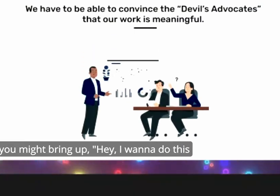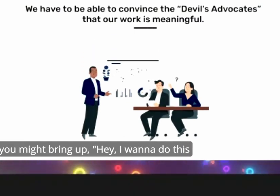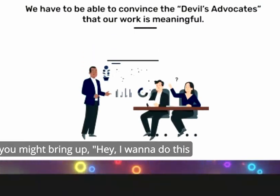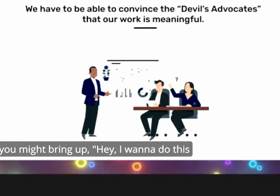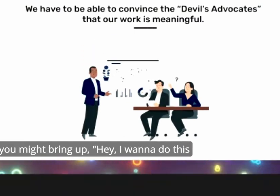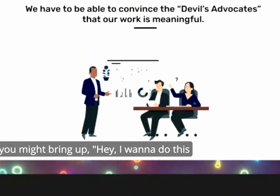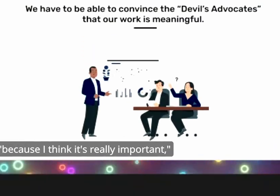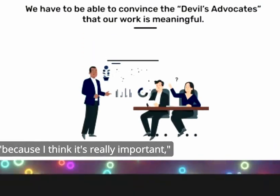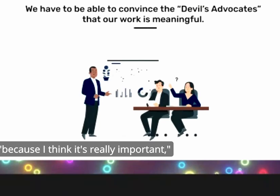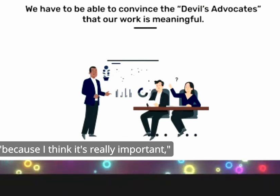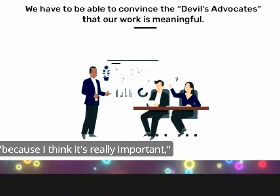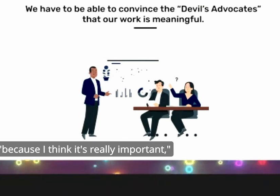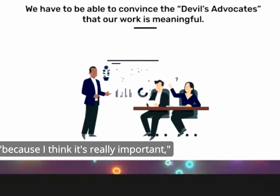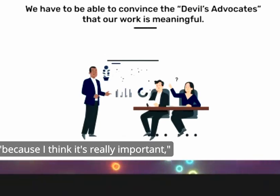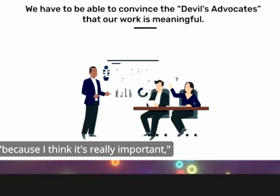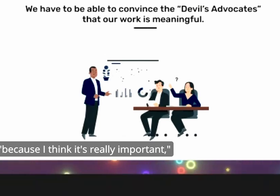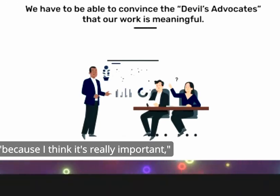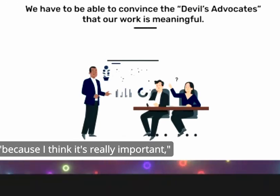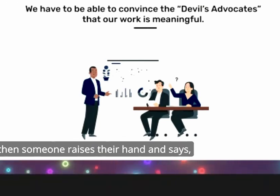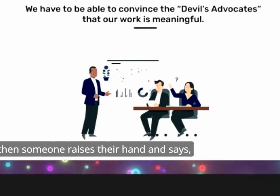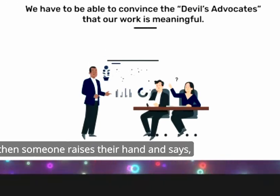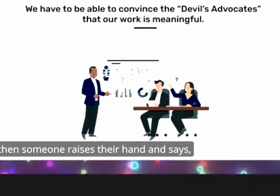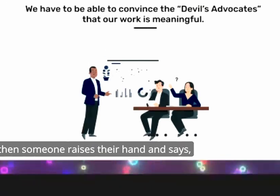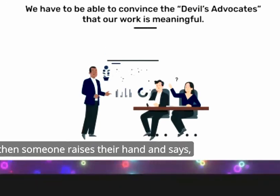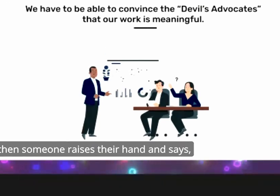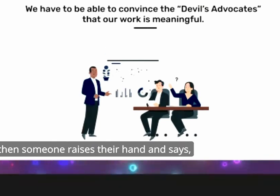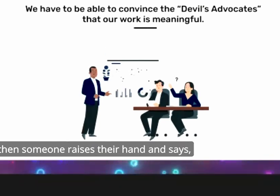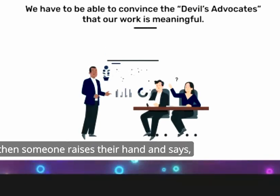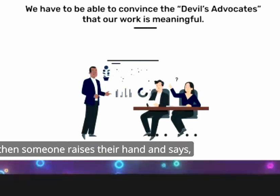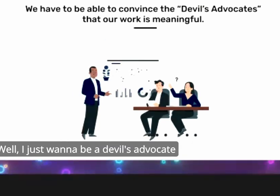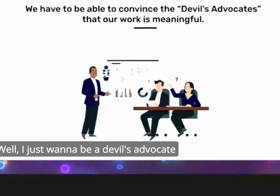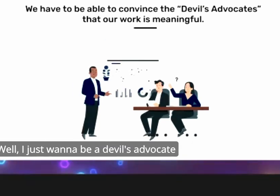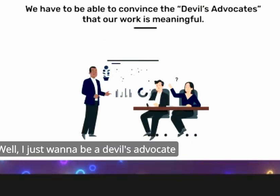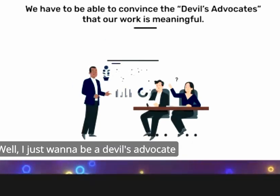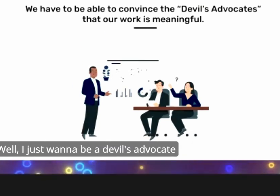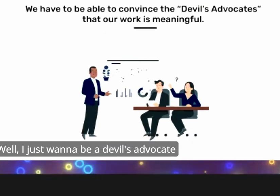do this because I think it's really important and then someone raises their hand and says well I I